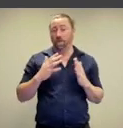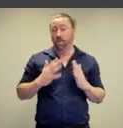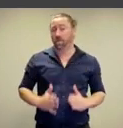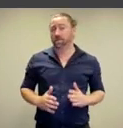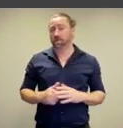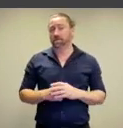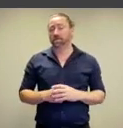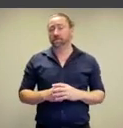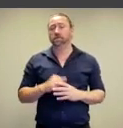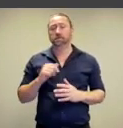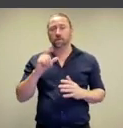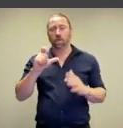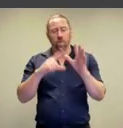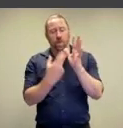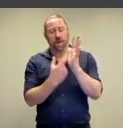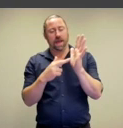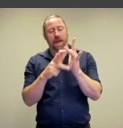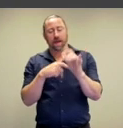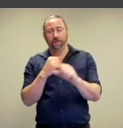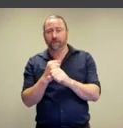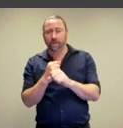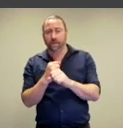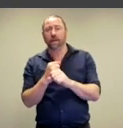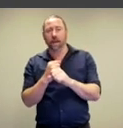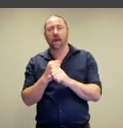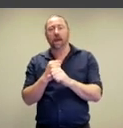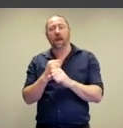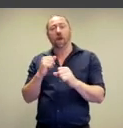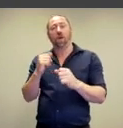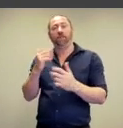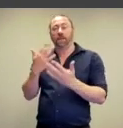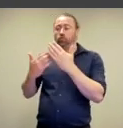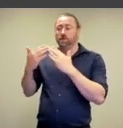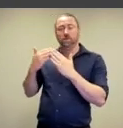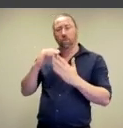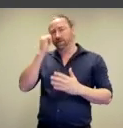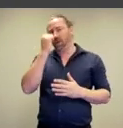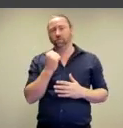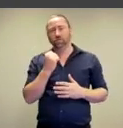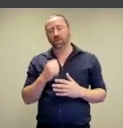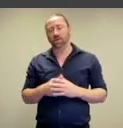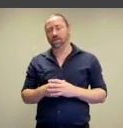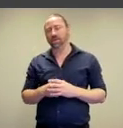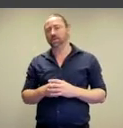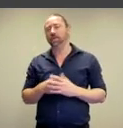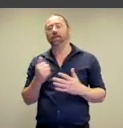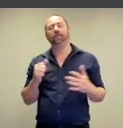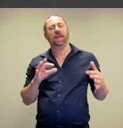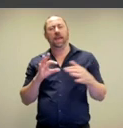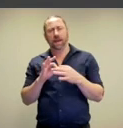body and she calls this work,